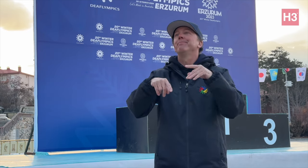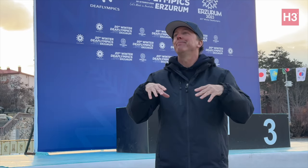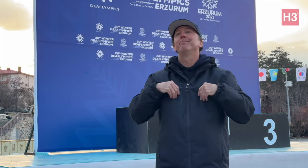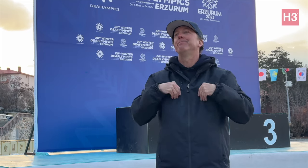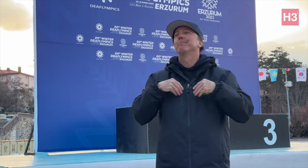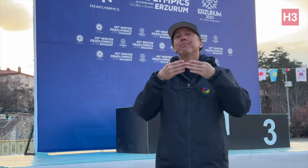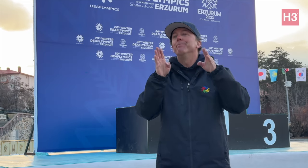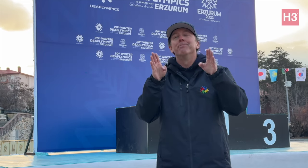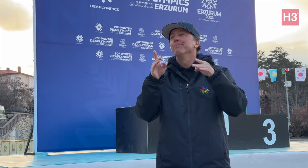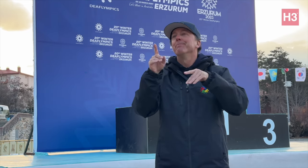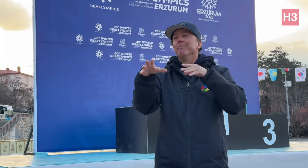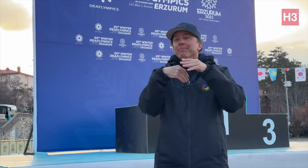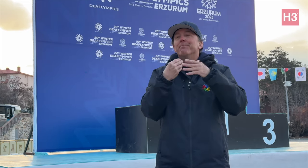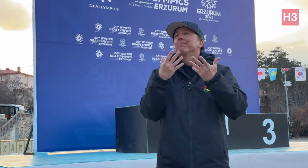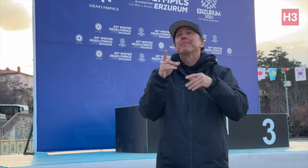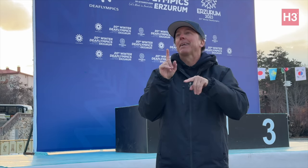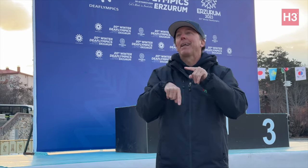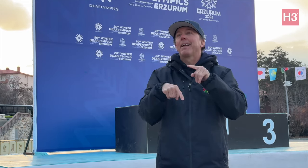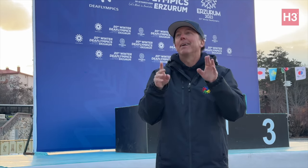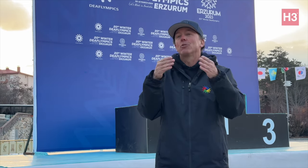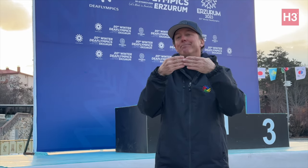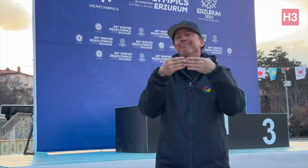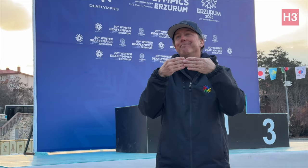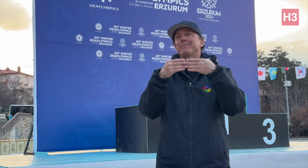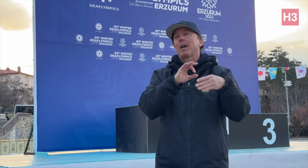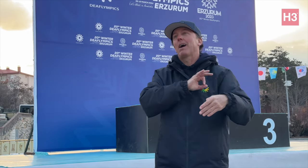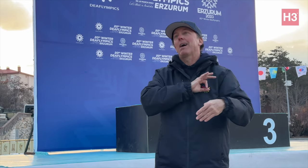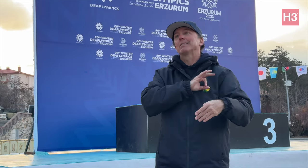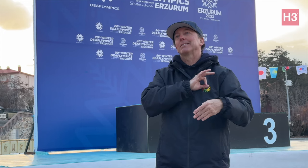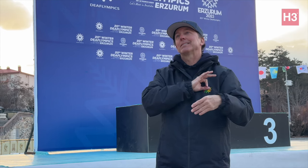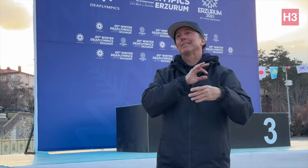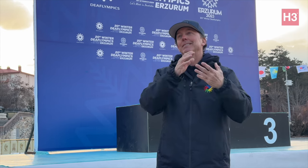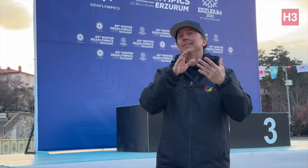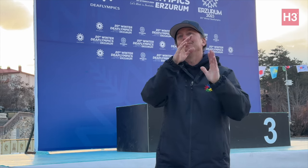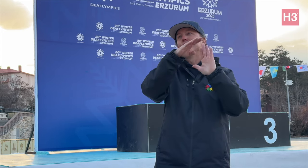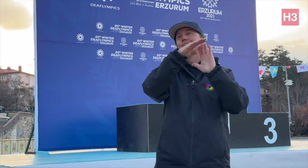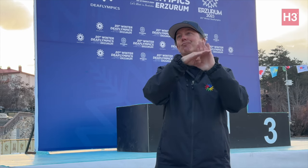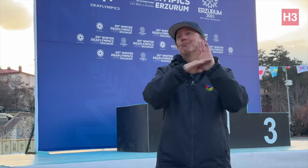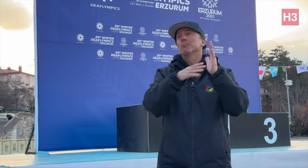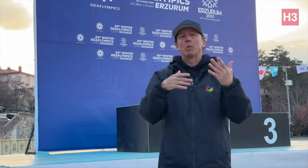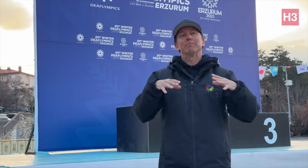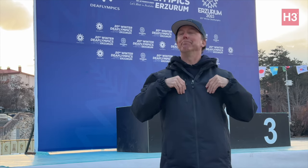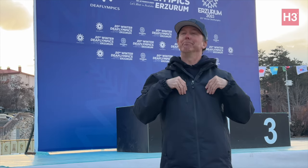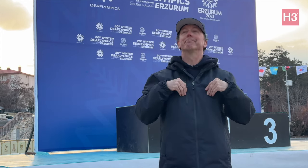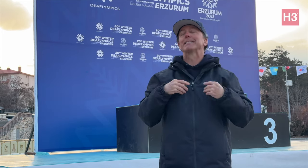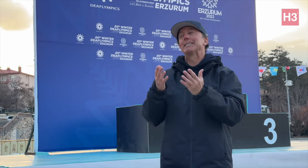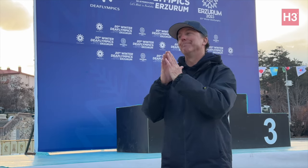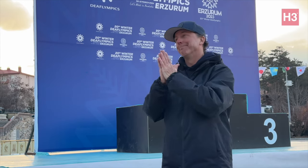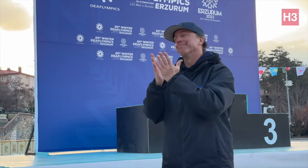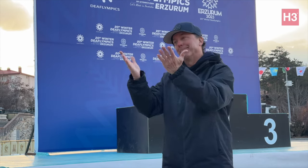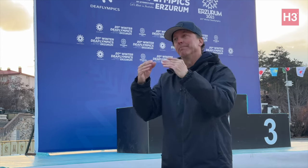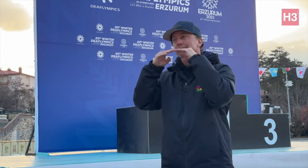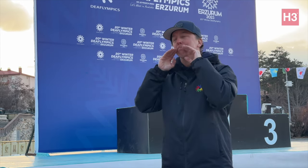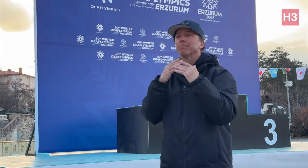beyond that date, regretfully.